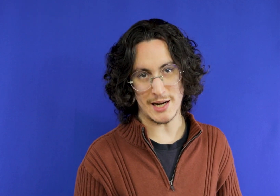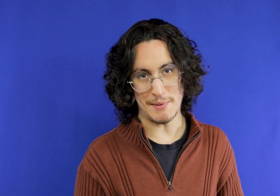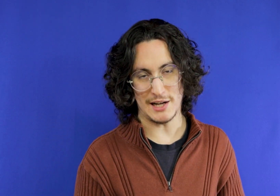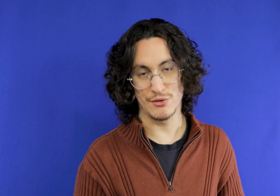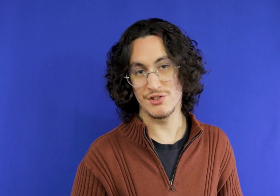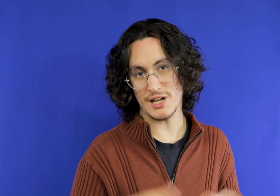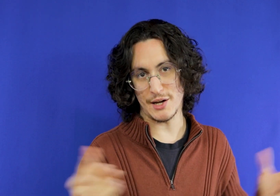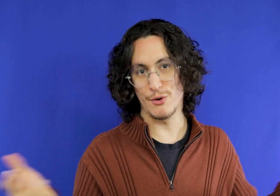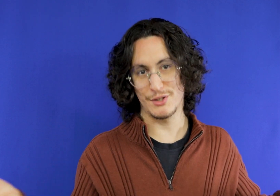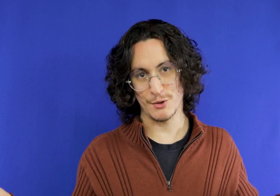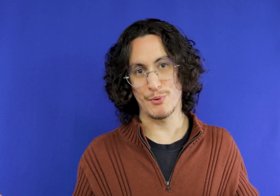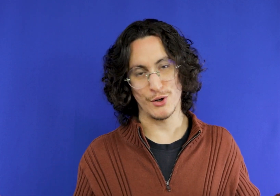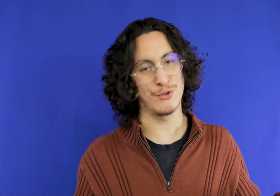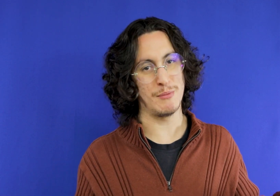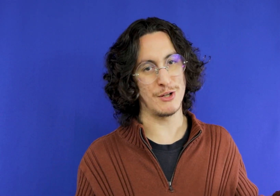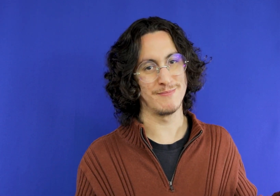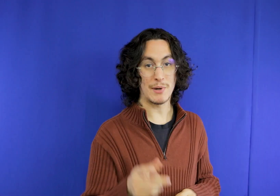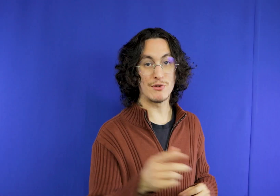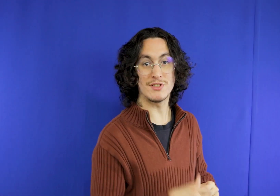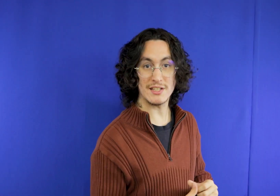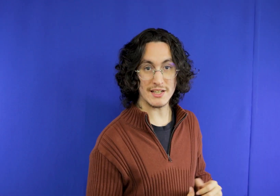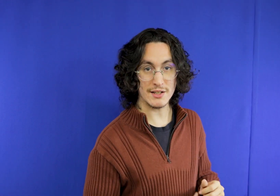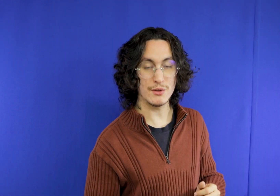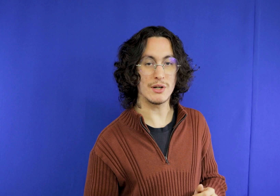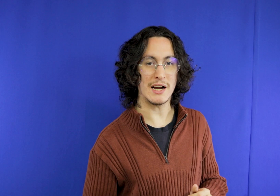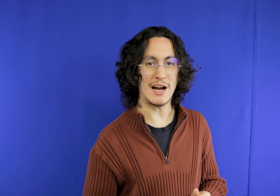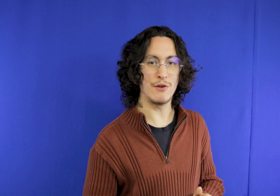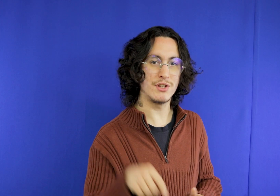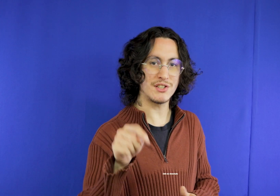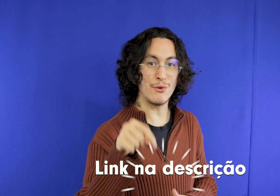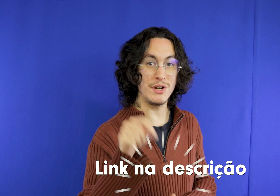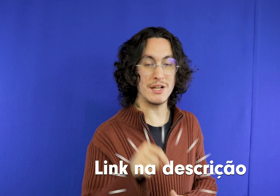will arrive in Gramado is already a ready-made itinerary, it’s not even for you who are looking for a car. I’ll